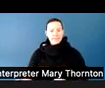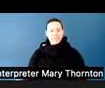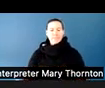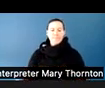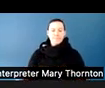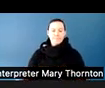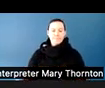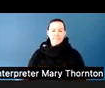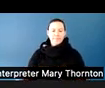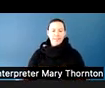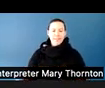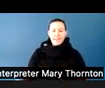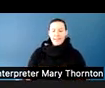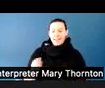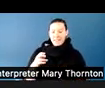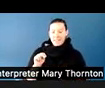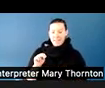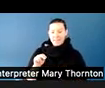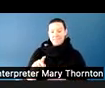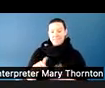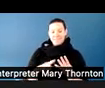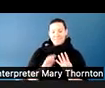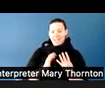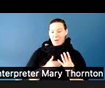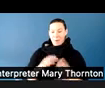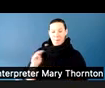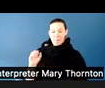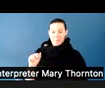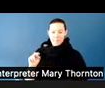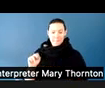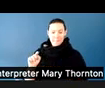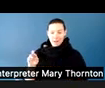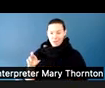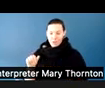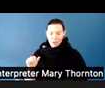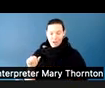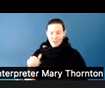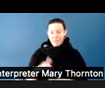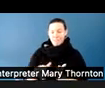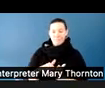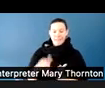that we live by every day, which is that at the end of the day, we want to survive with dignity.